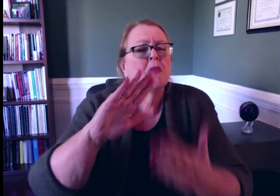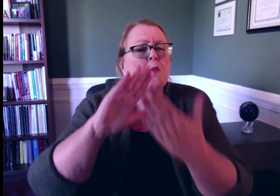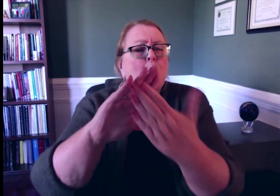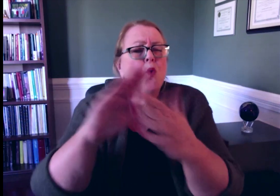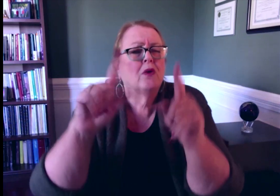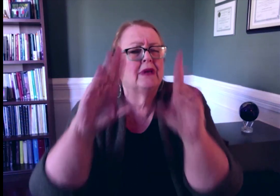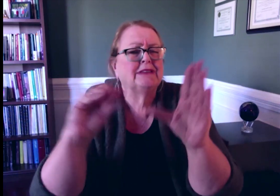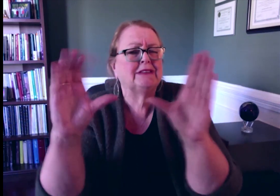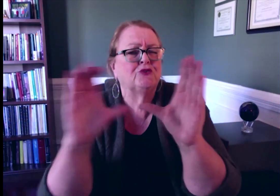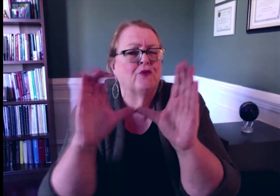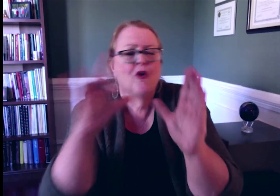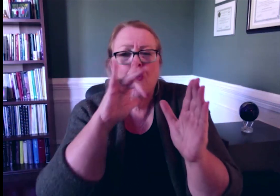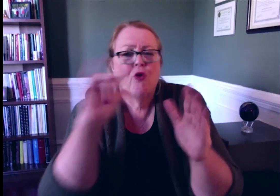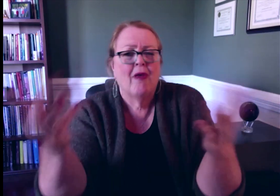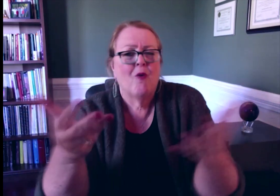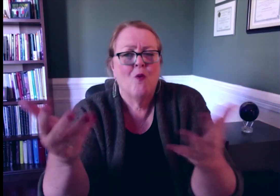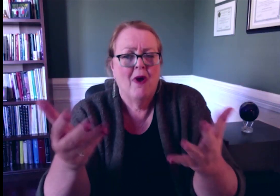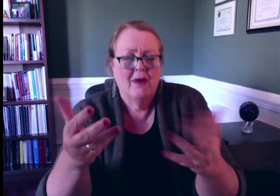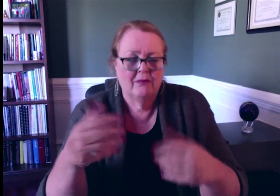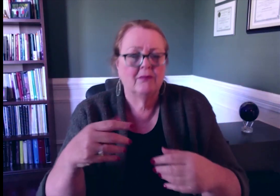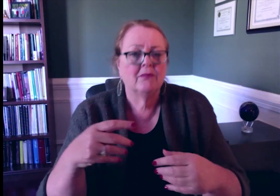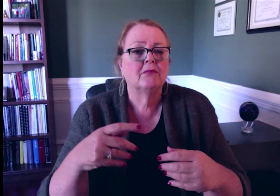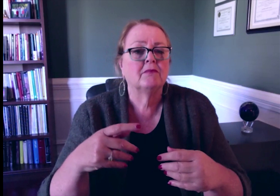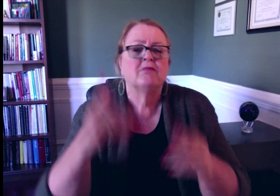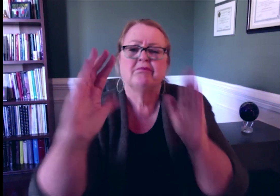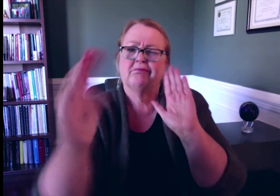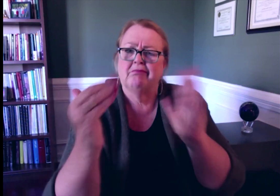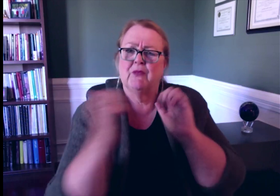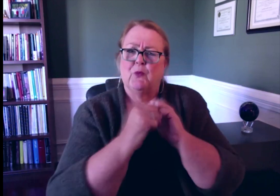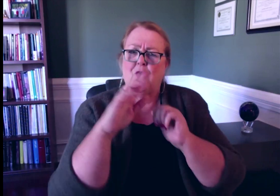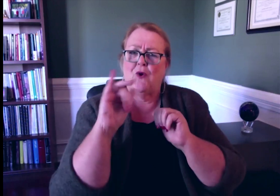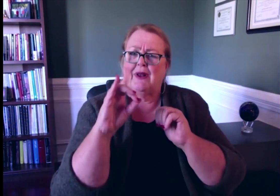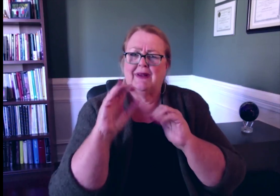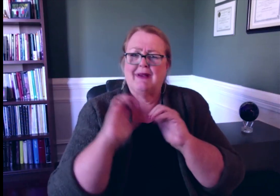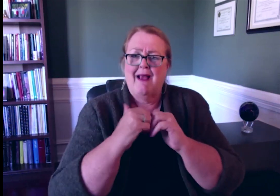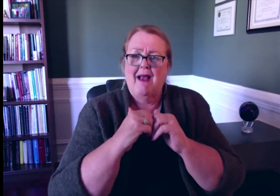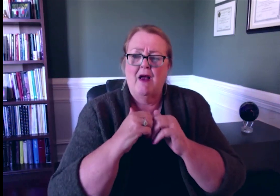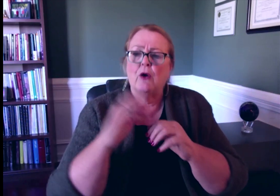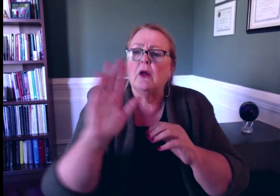We investigated their approach to testing and certification, and compared that with RID's approach.